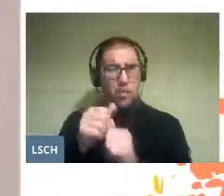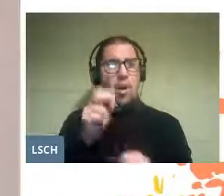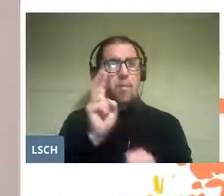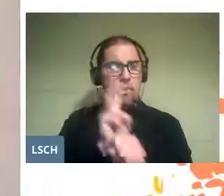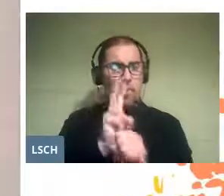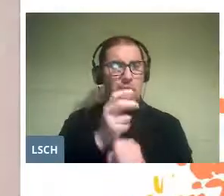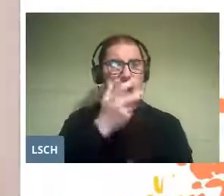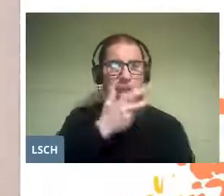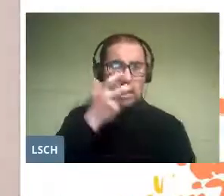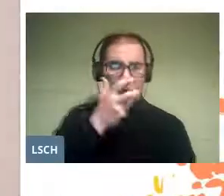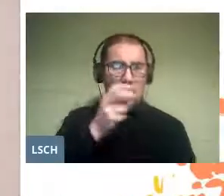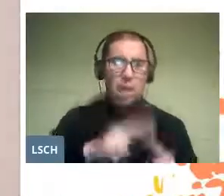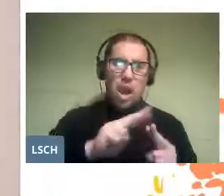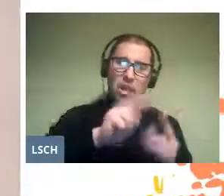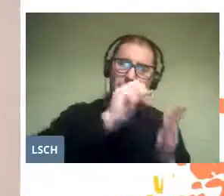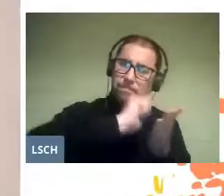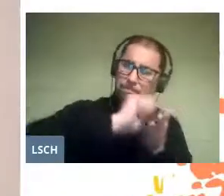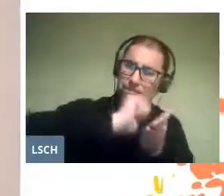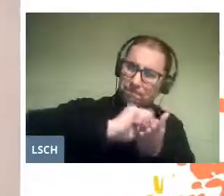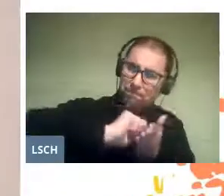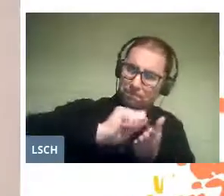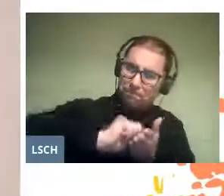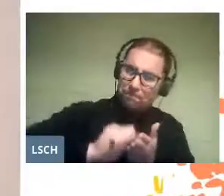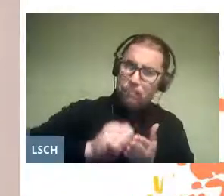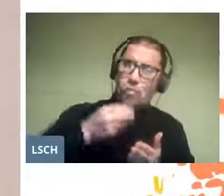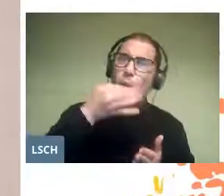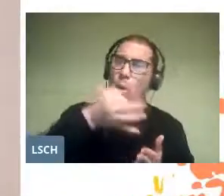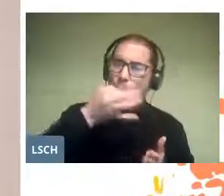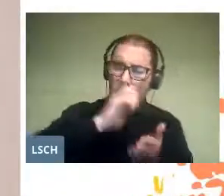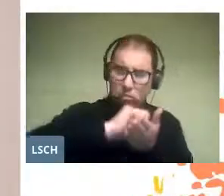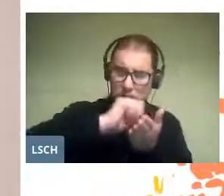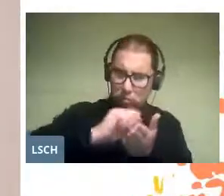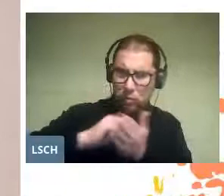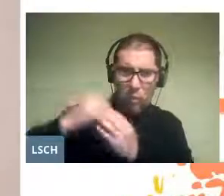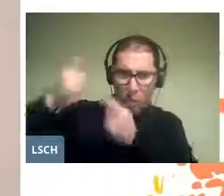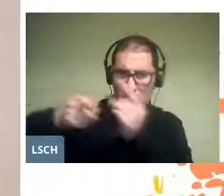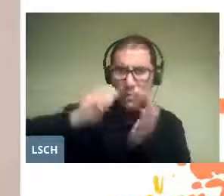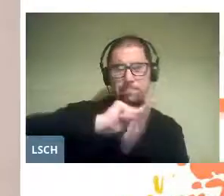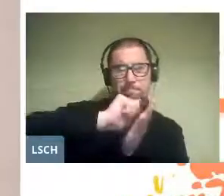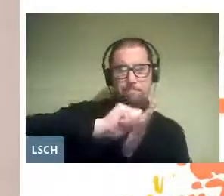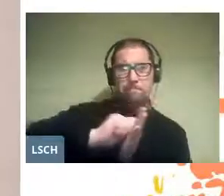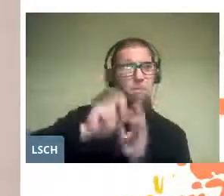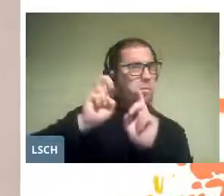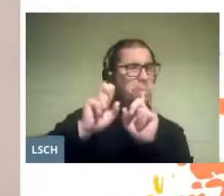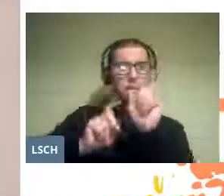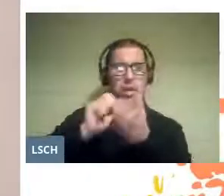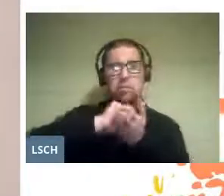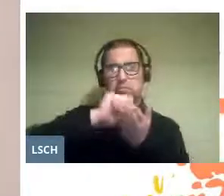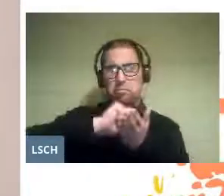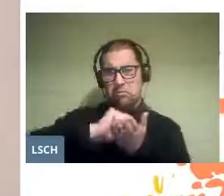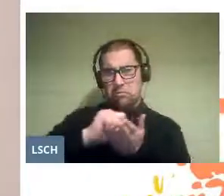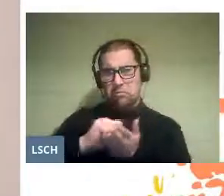collectively produce a story, a story about a theme chosen by themselves.